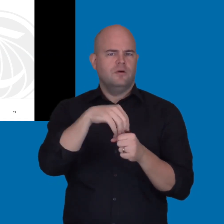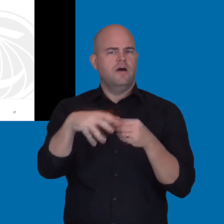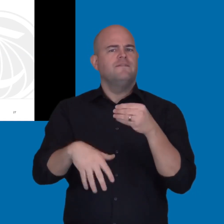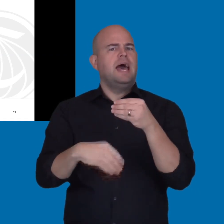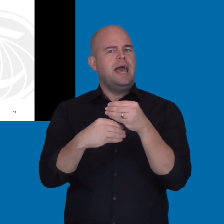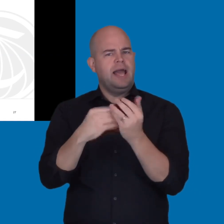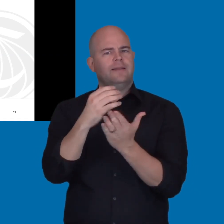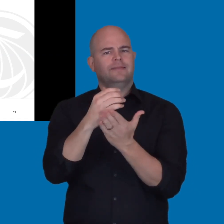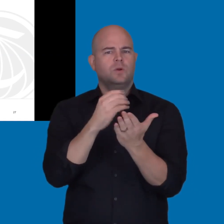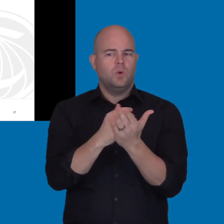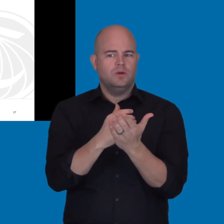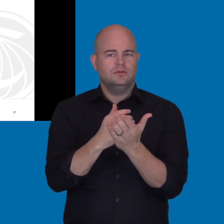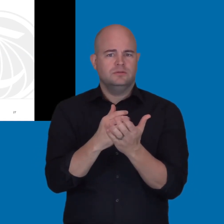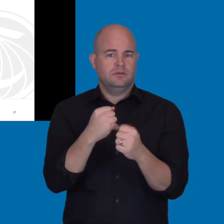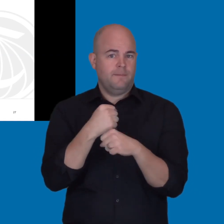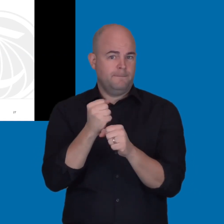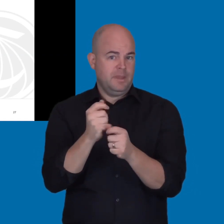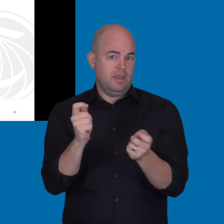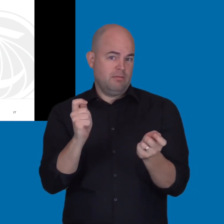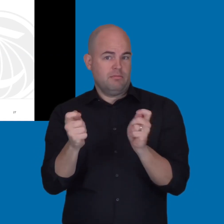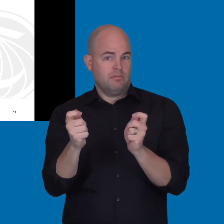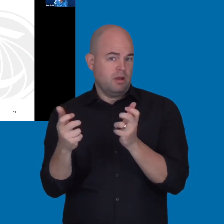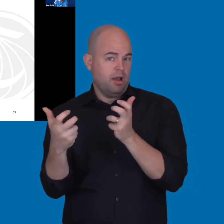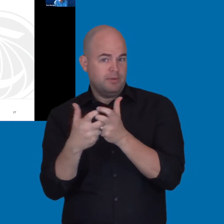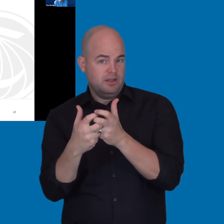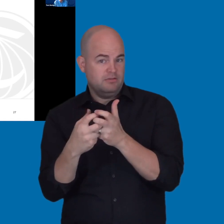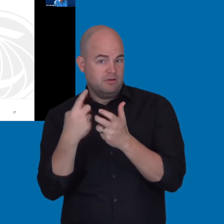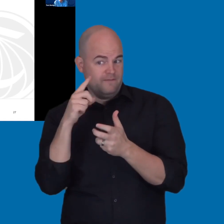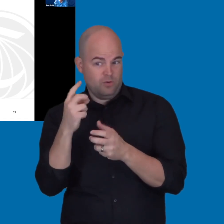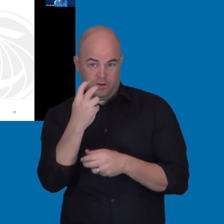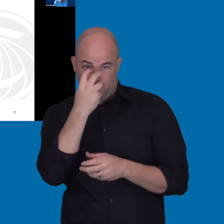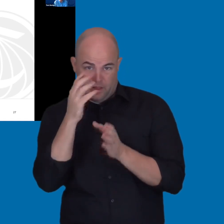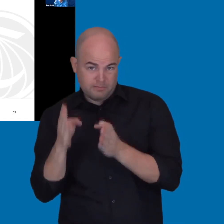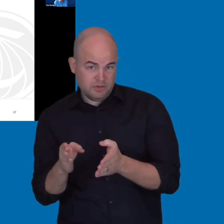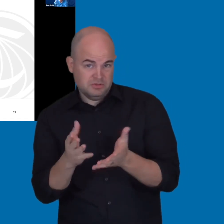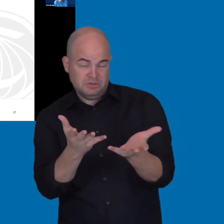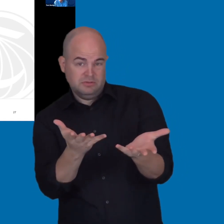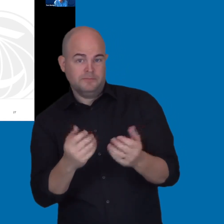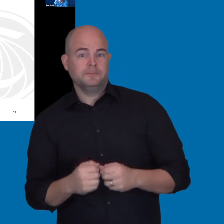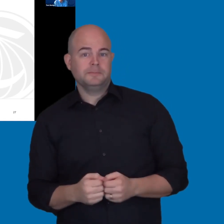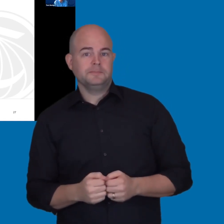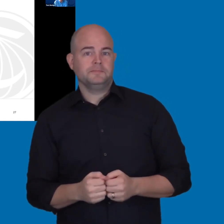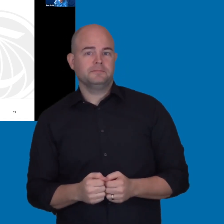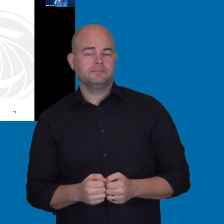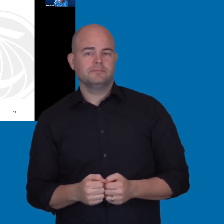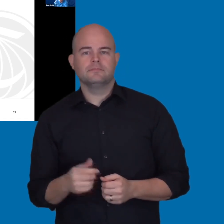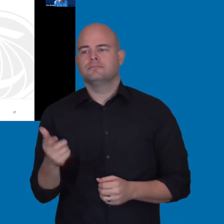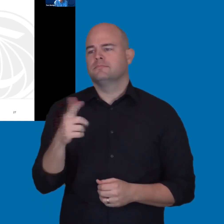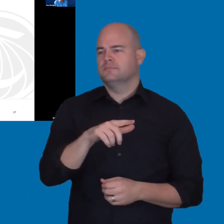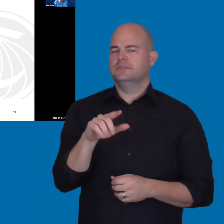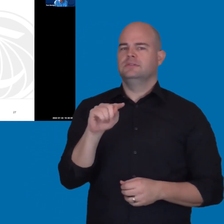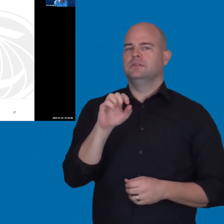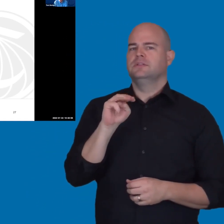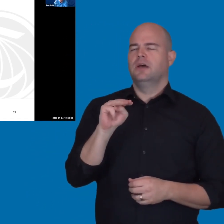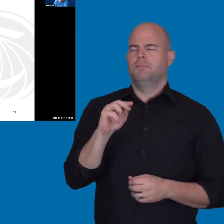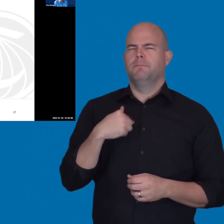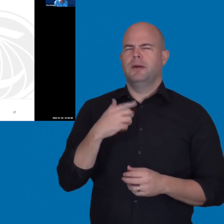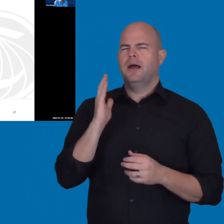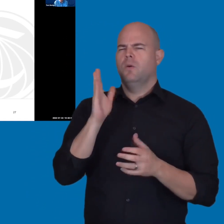Or is it okay to have the LTI involved and added to the course and come up with an accommodation for someone who is blind?